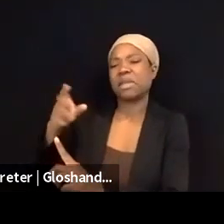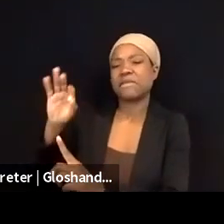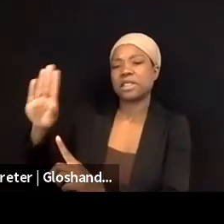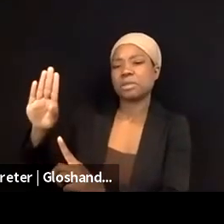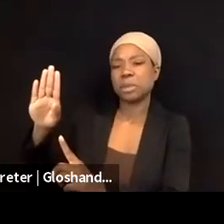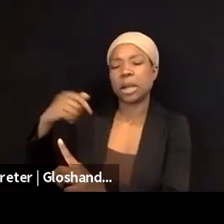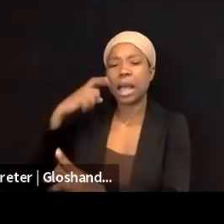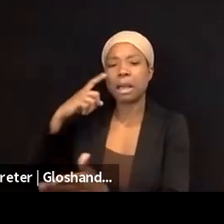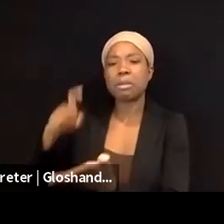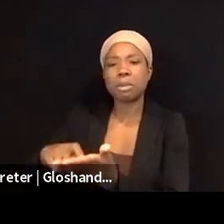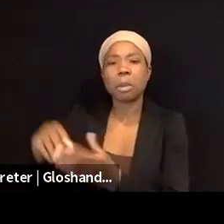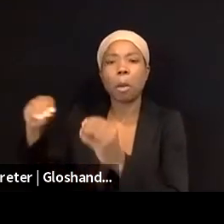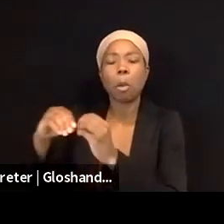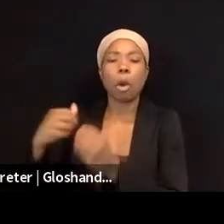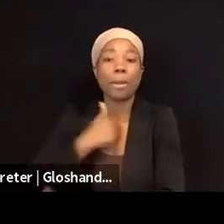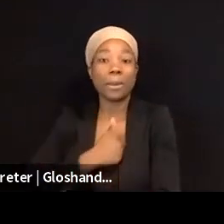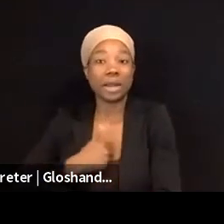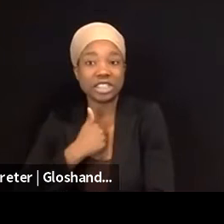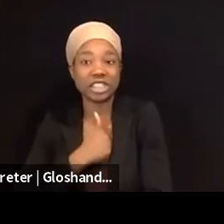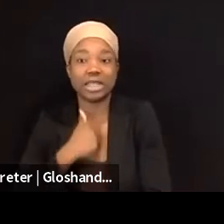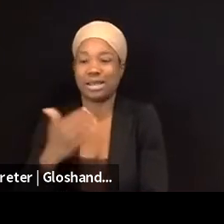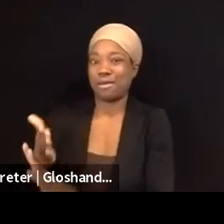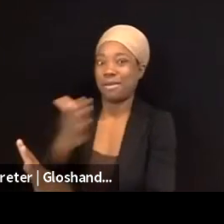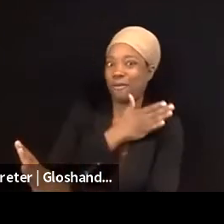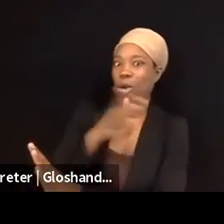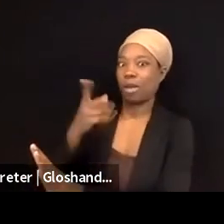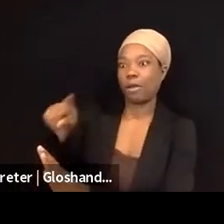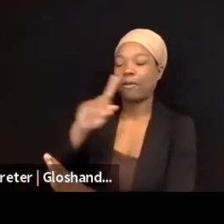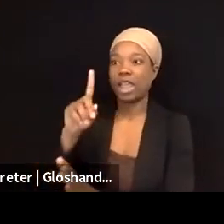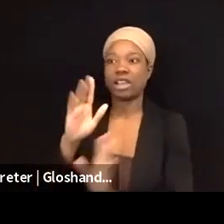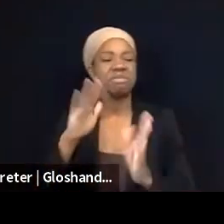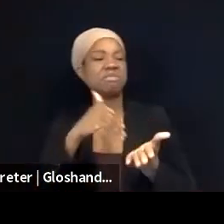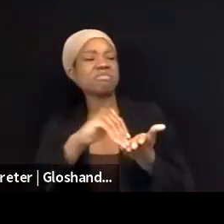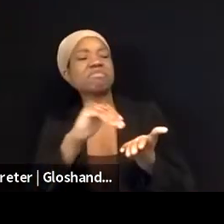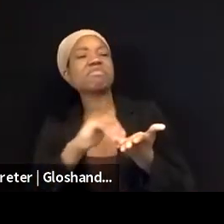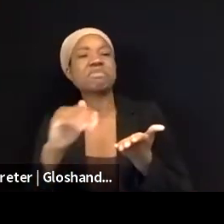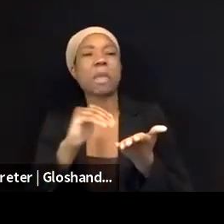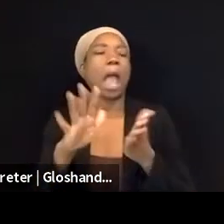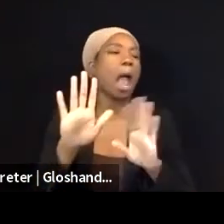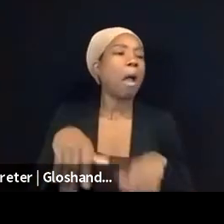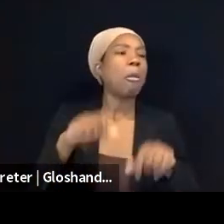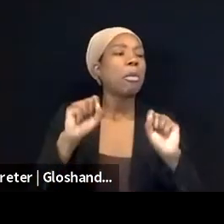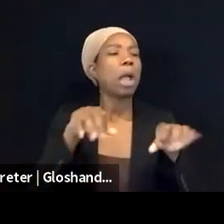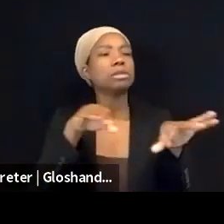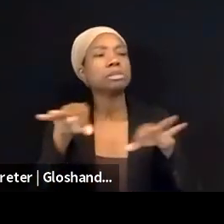They were trying to excuse things and to explain things. So we saw, for example, the phenomenon of shadow banning,